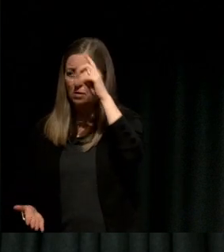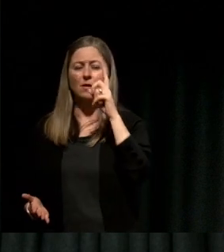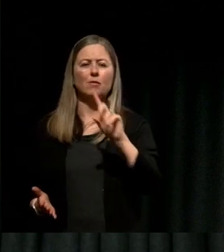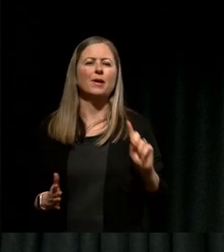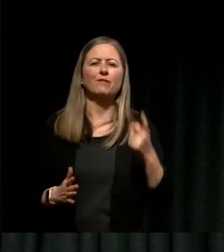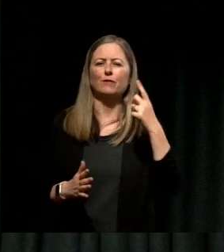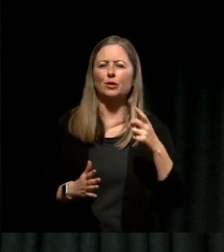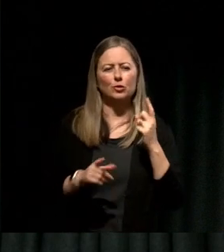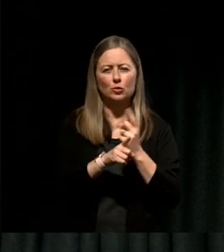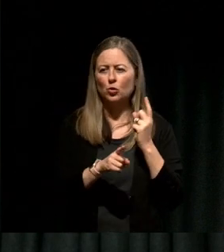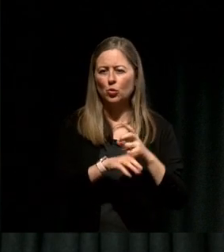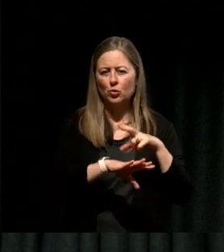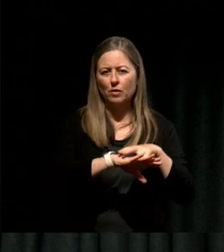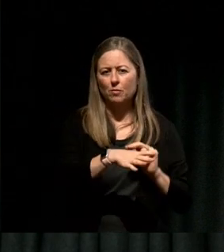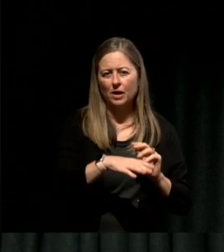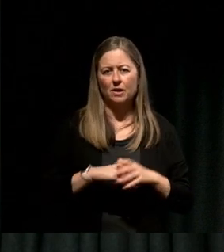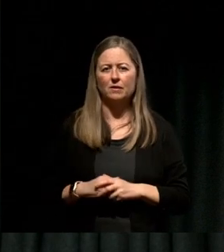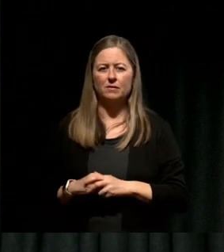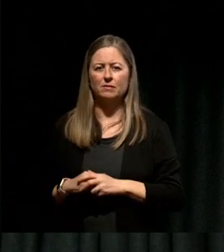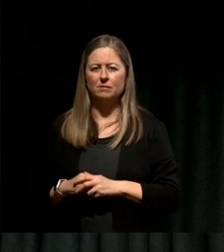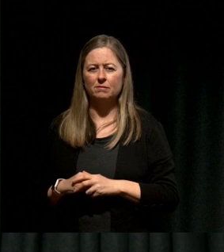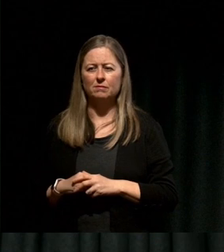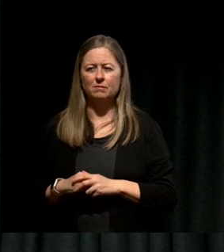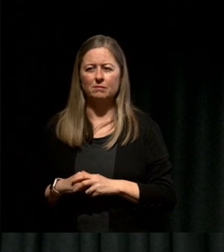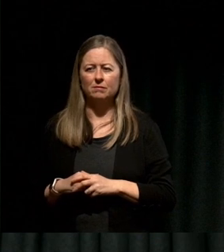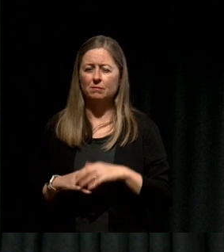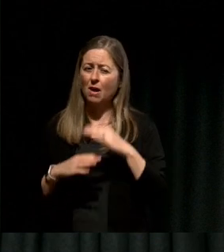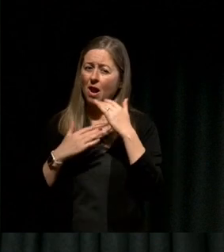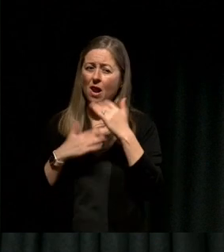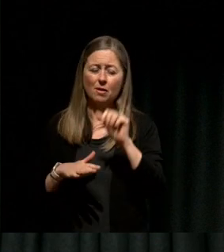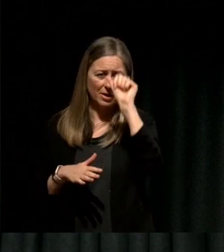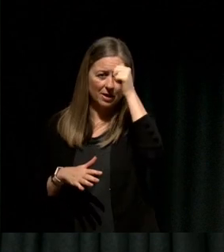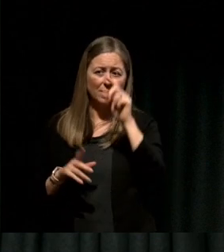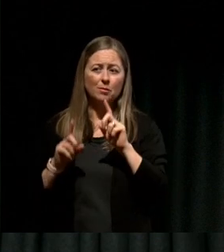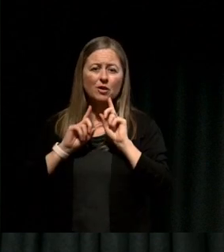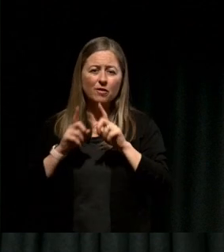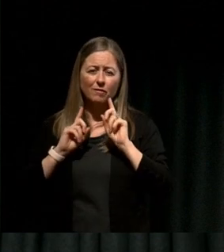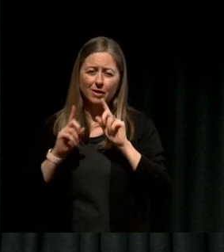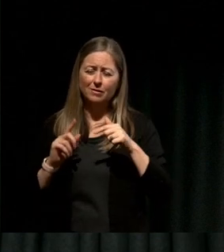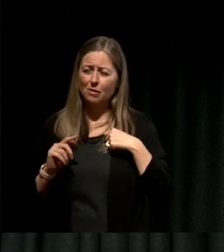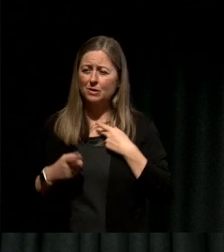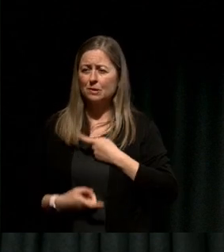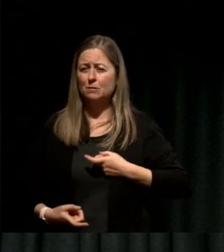There were very few Indian advisors in the government unlike now and I felt pretty frustrated.